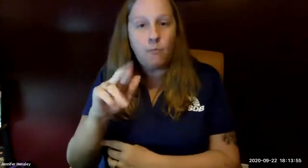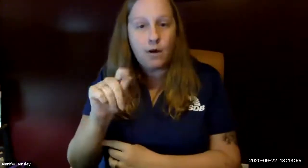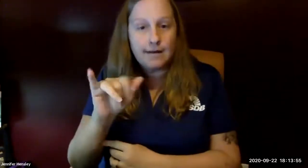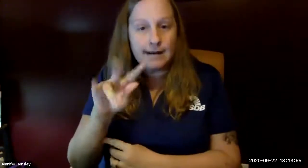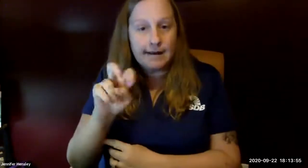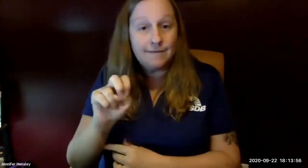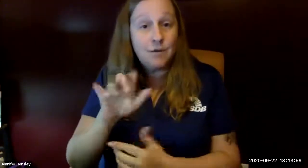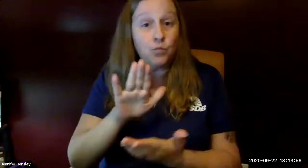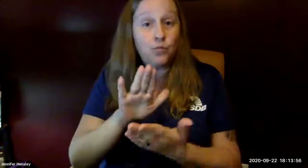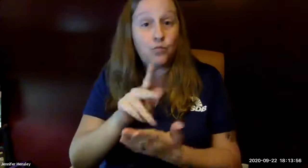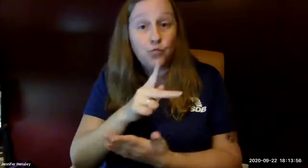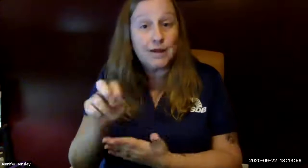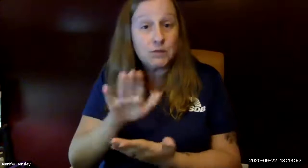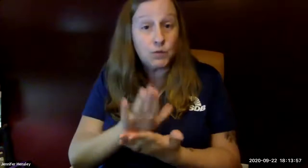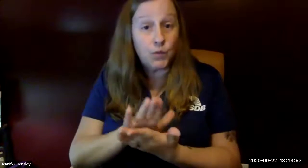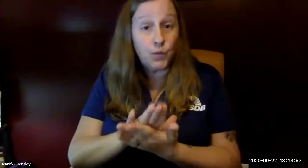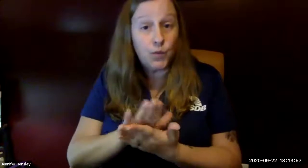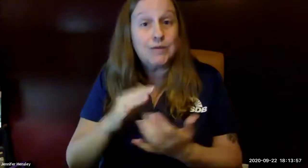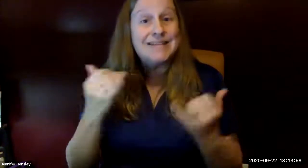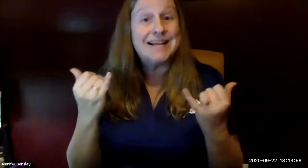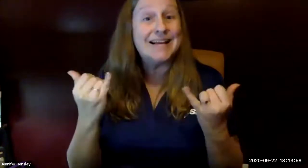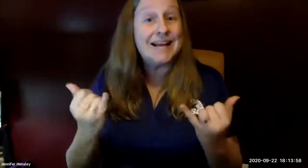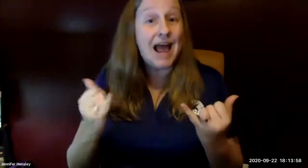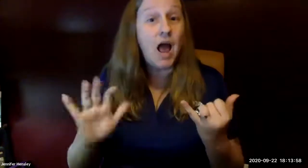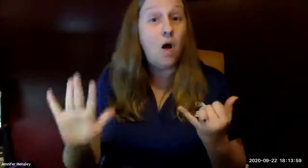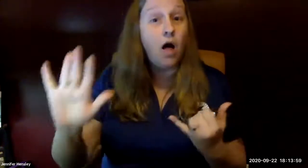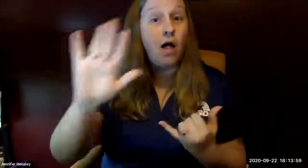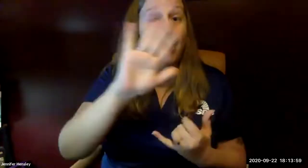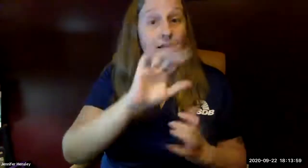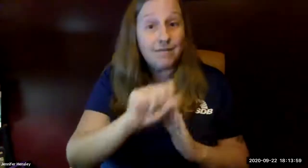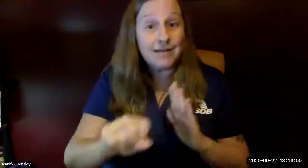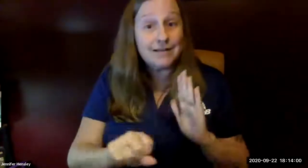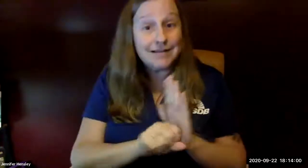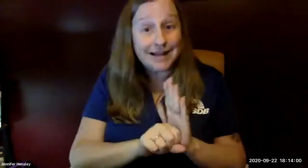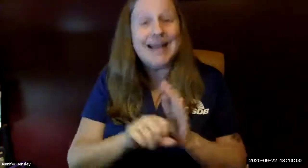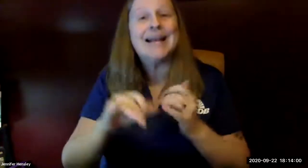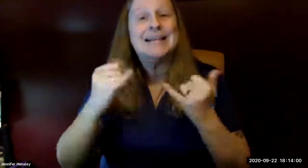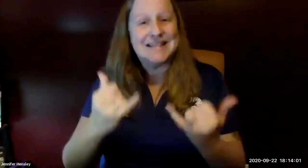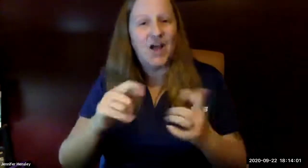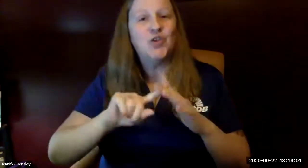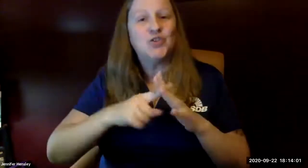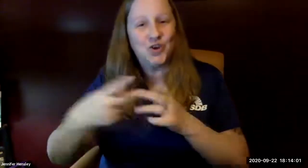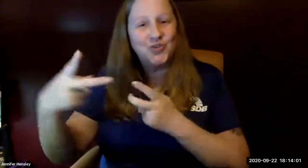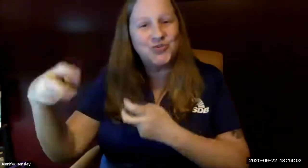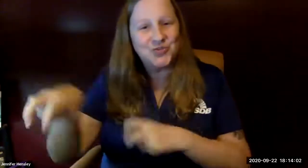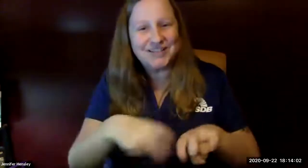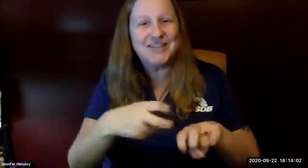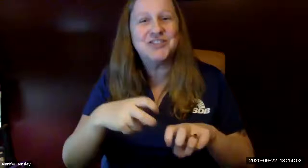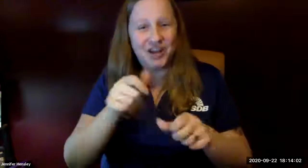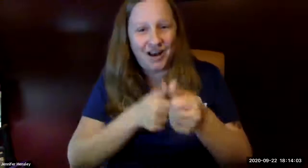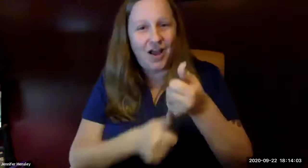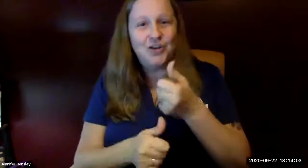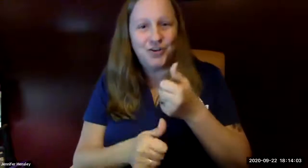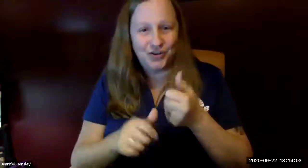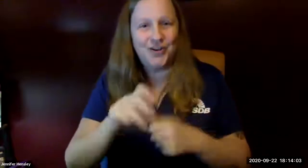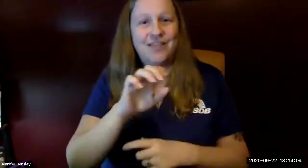effort and the cooperatives preschools